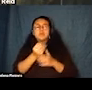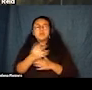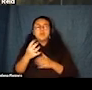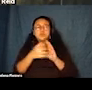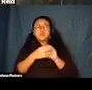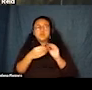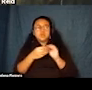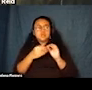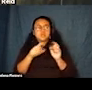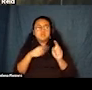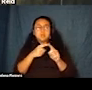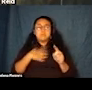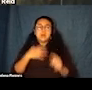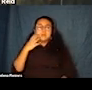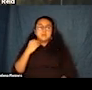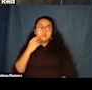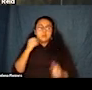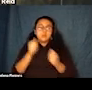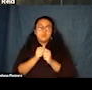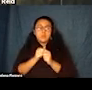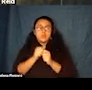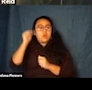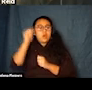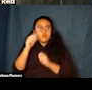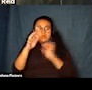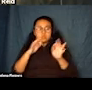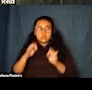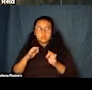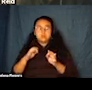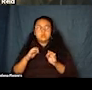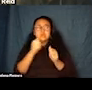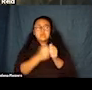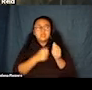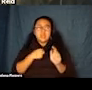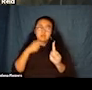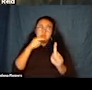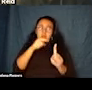each, I think I can highlight some of what I think makes up good and bad audio description.